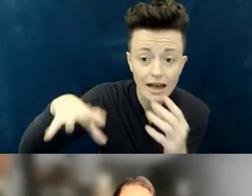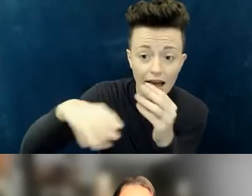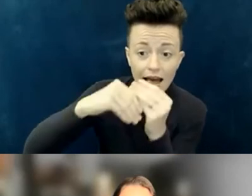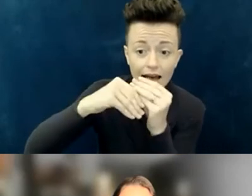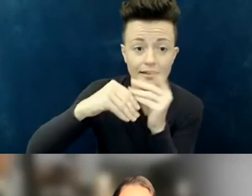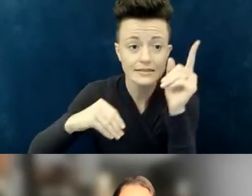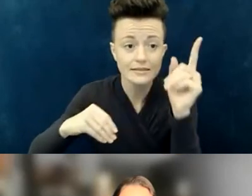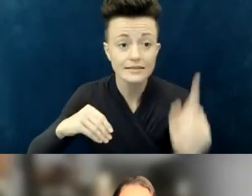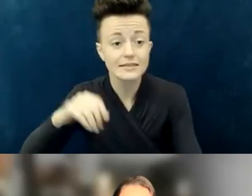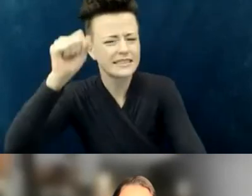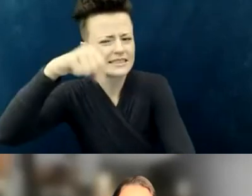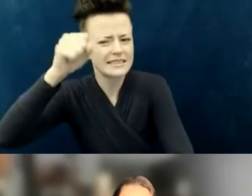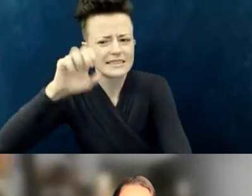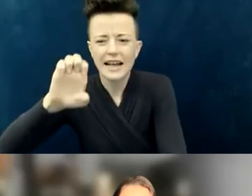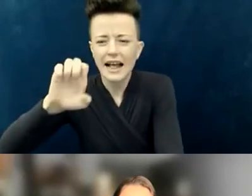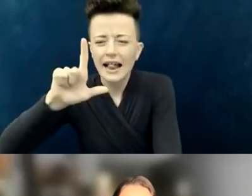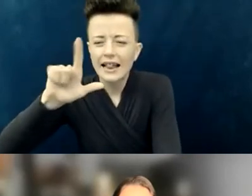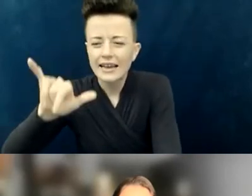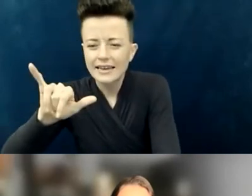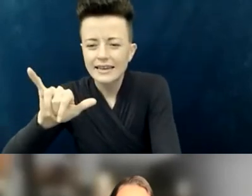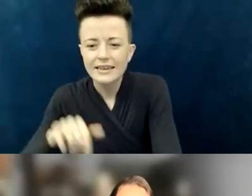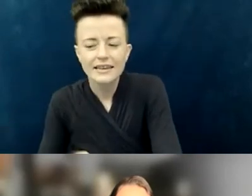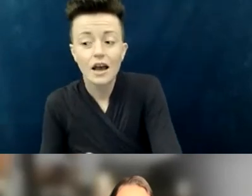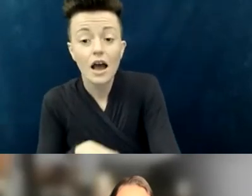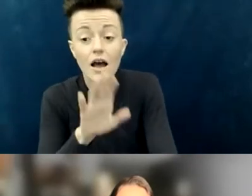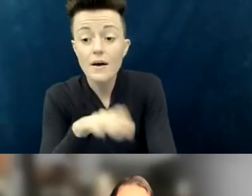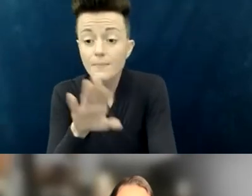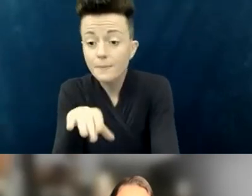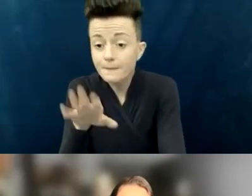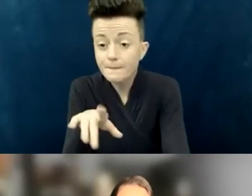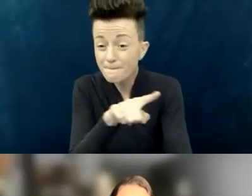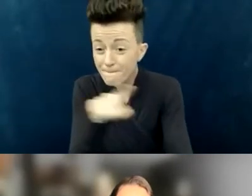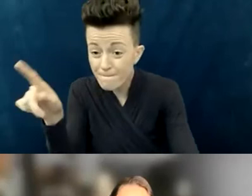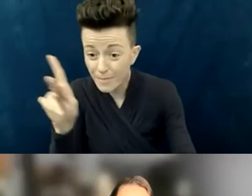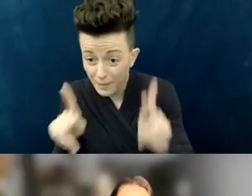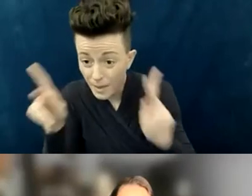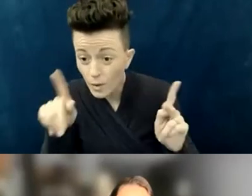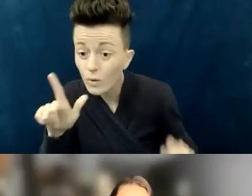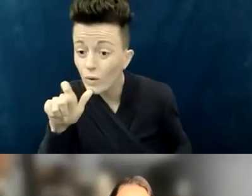[ELLY, offscreen] Yeah, in terms of those people who were frustrated about the lack of progress